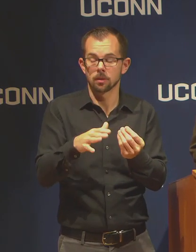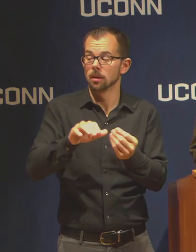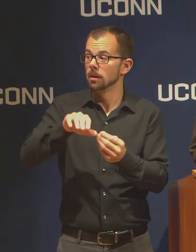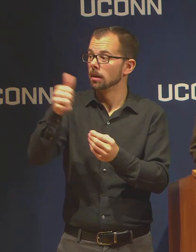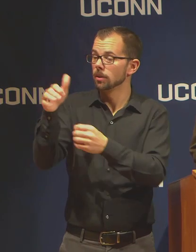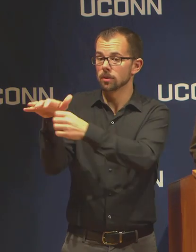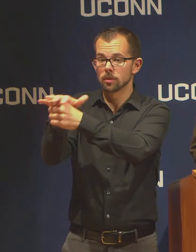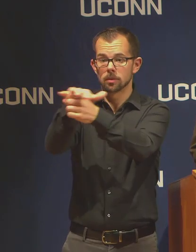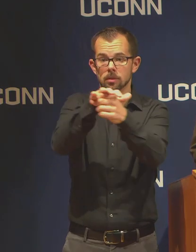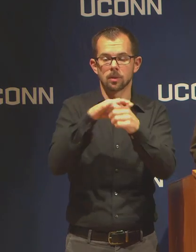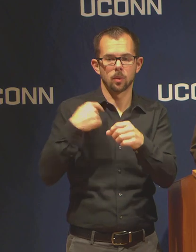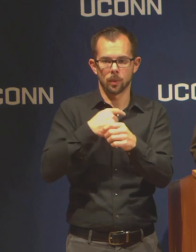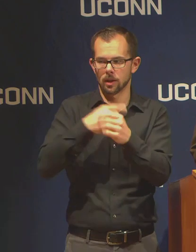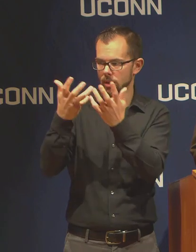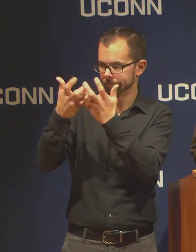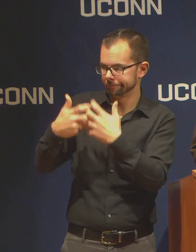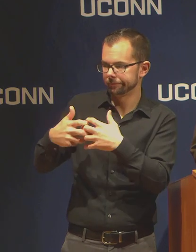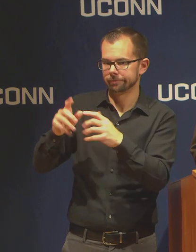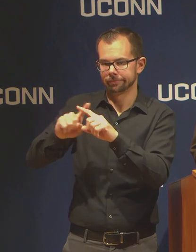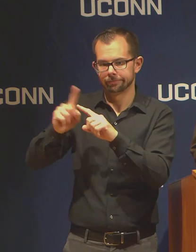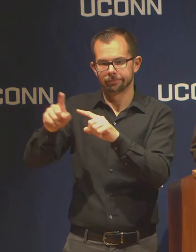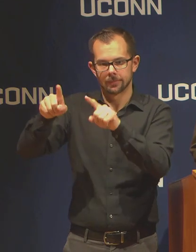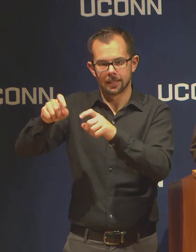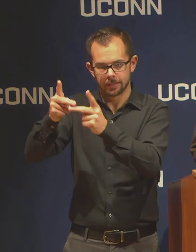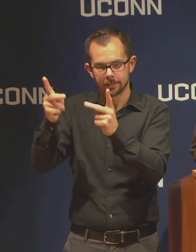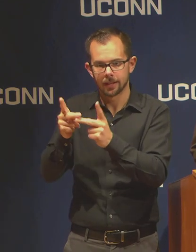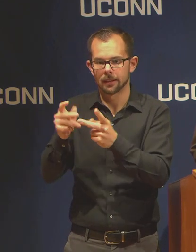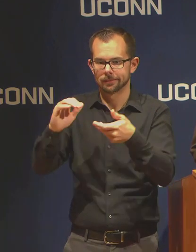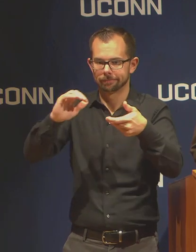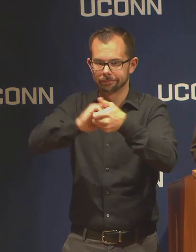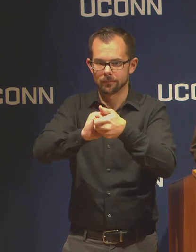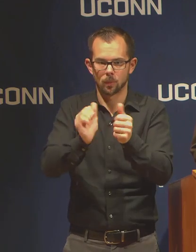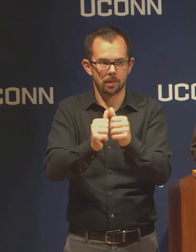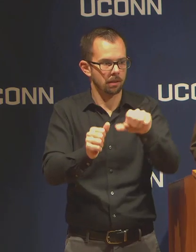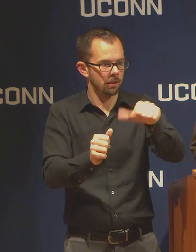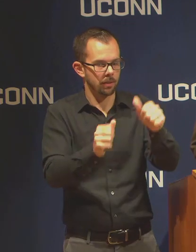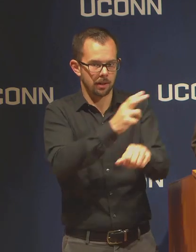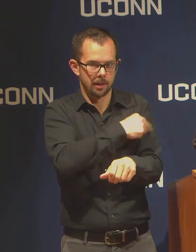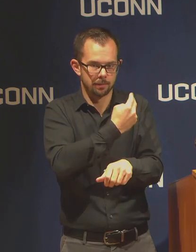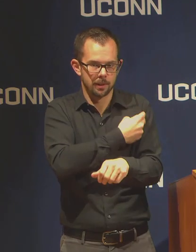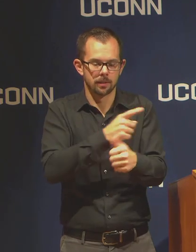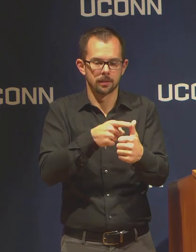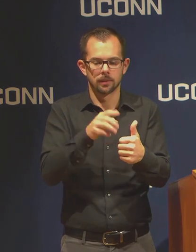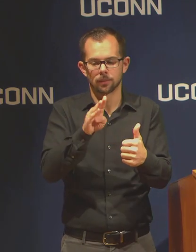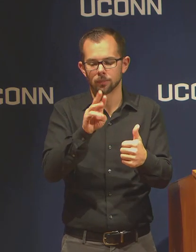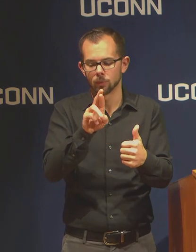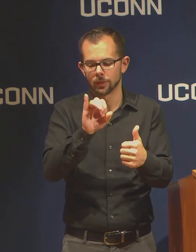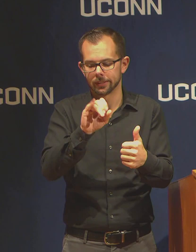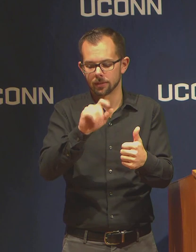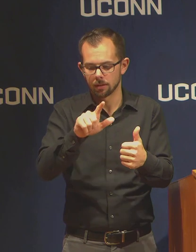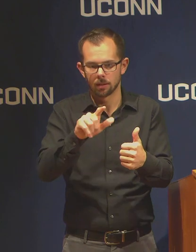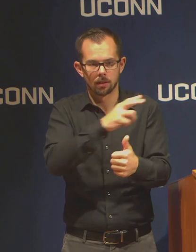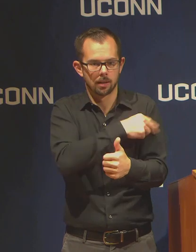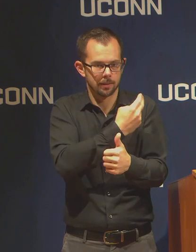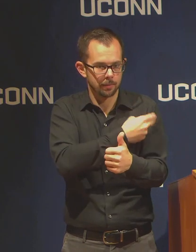Bristol Hospital, Hartford Health, and